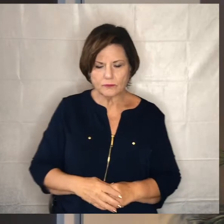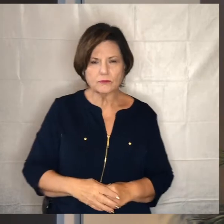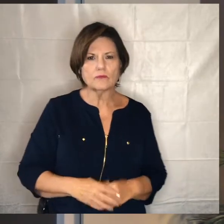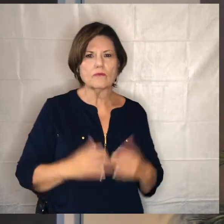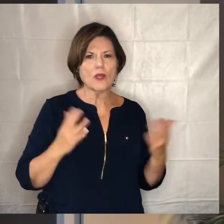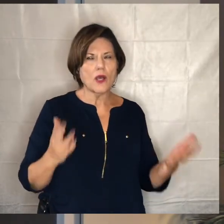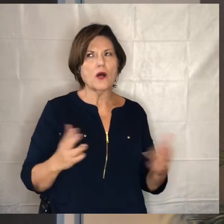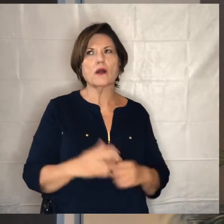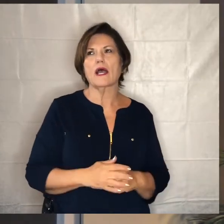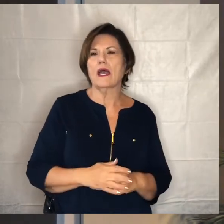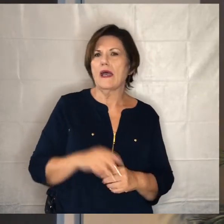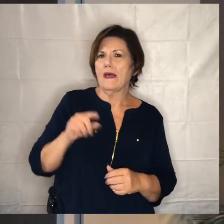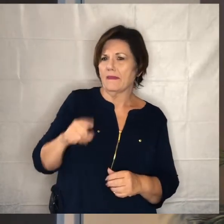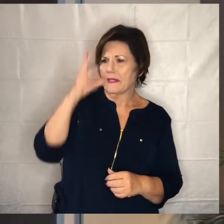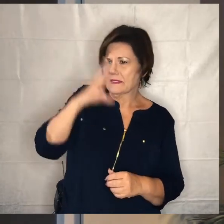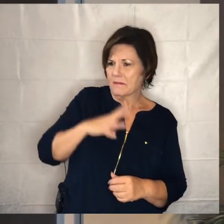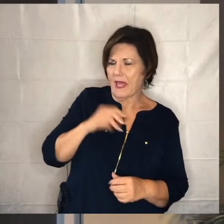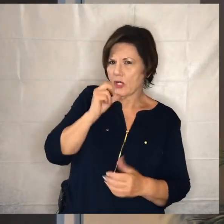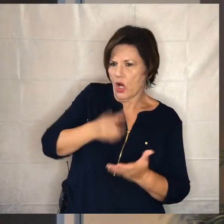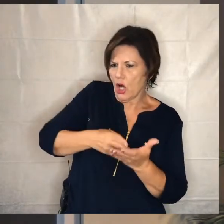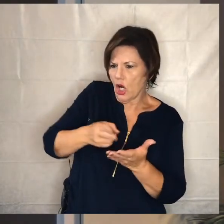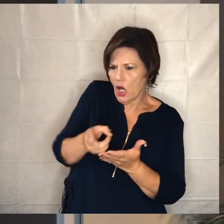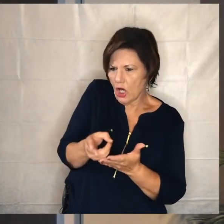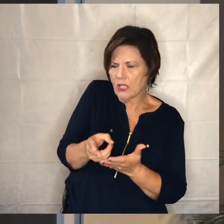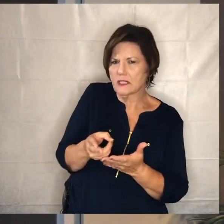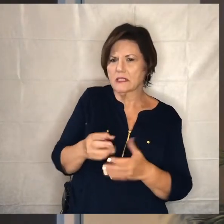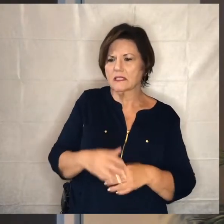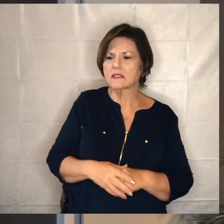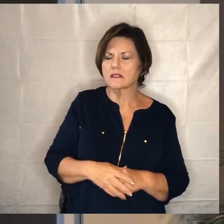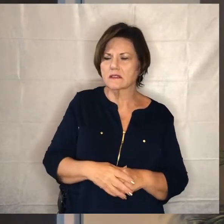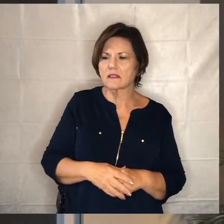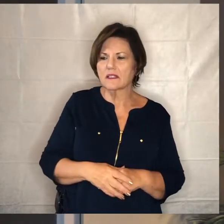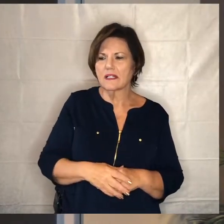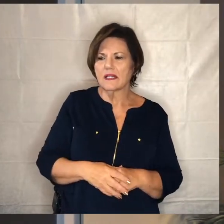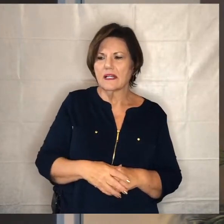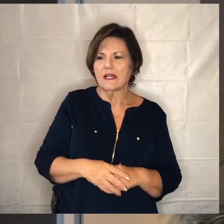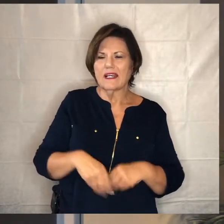in a dishonest way and just put as much time energy